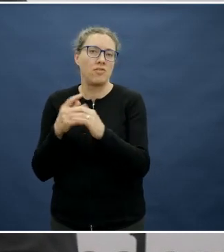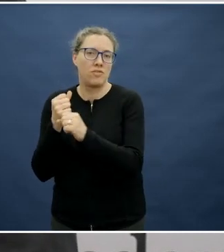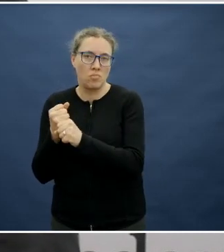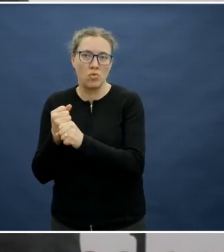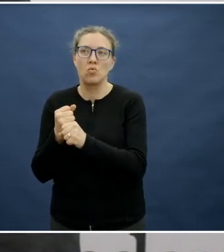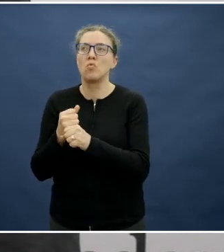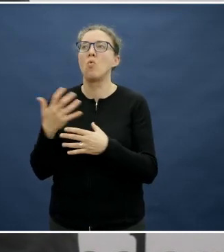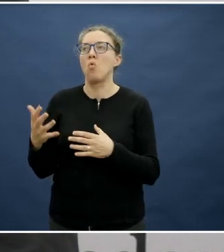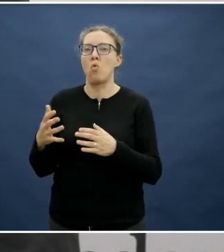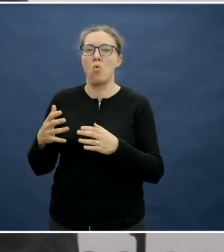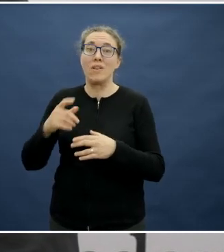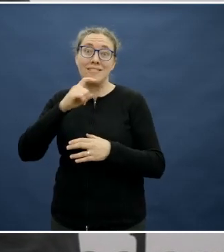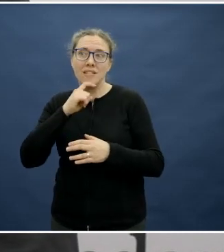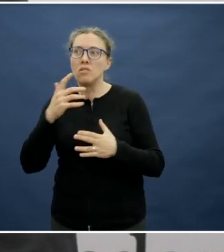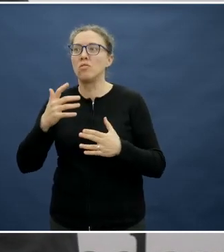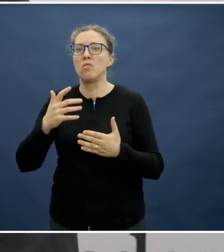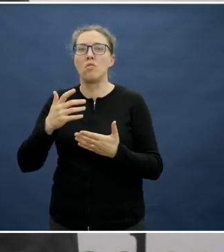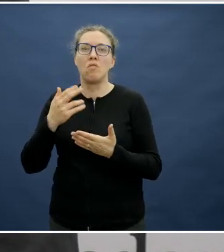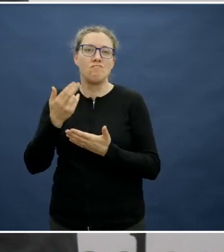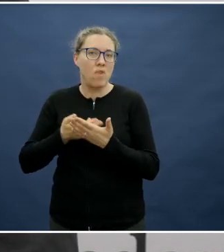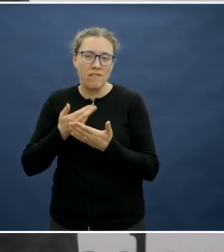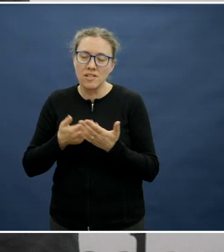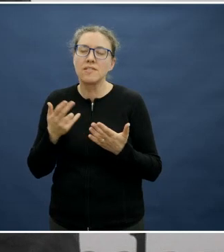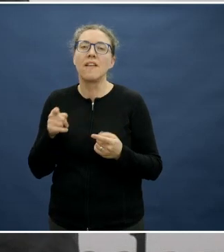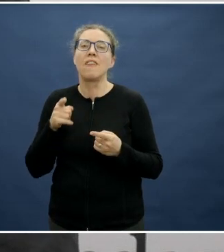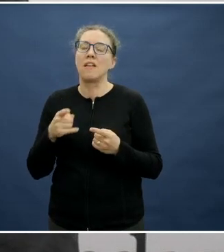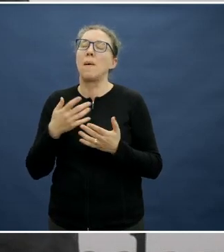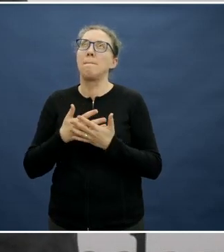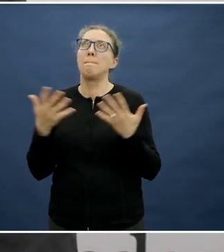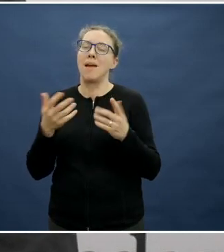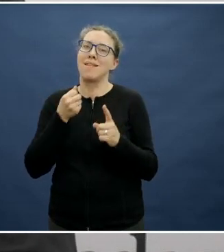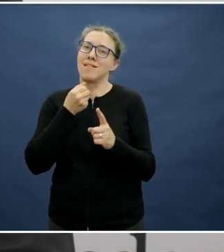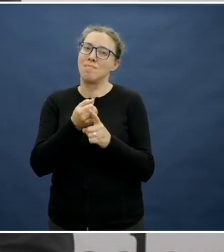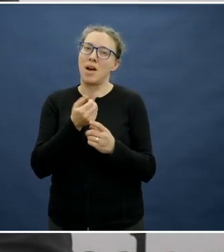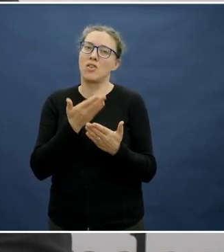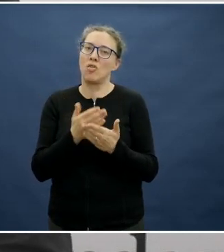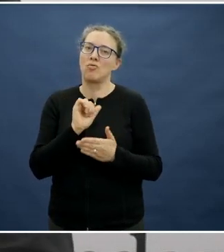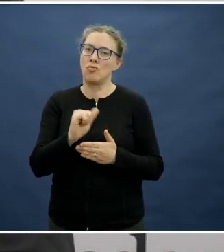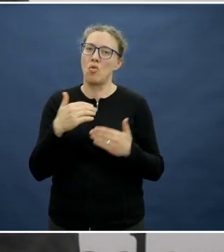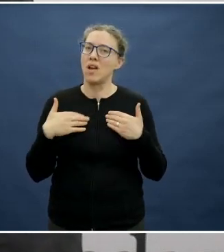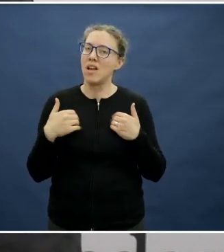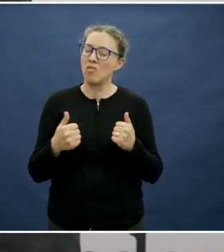a main meal or breakfast, it's having a significantly negative effect on your diet compared to if